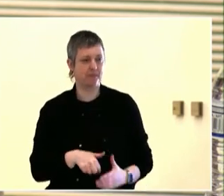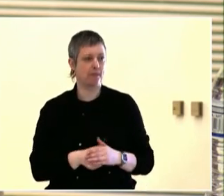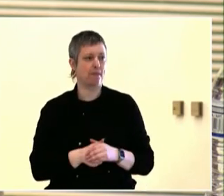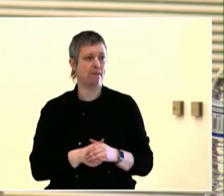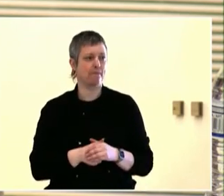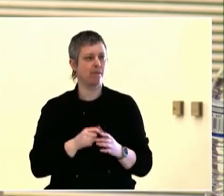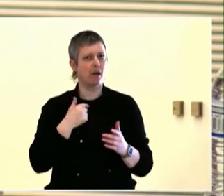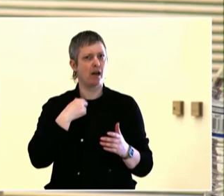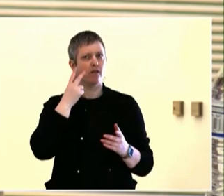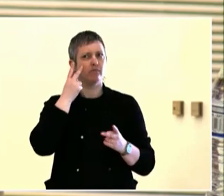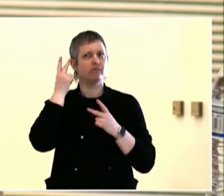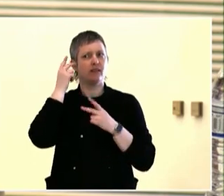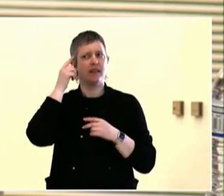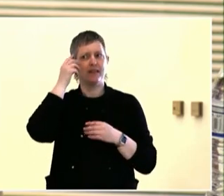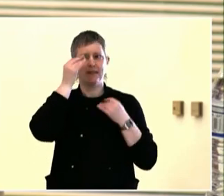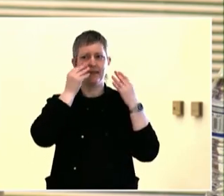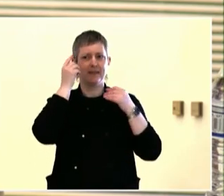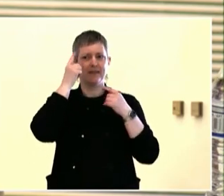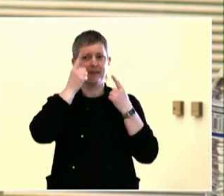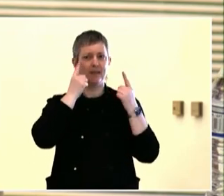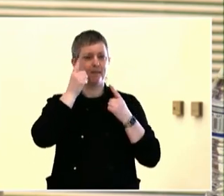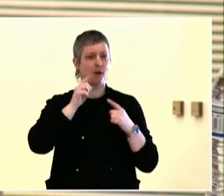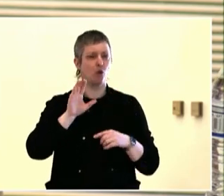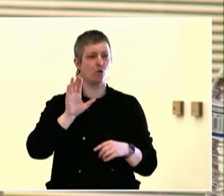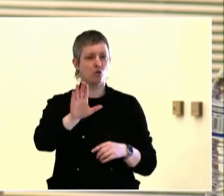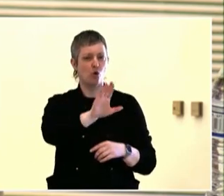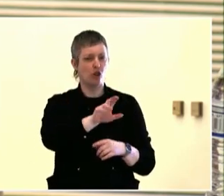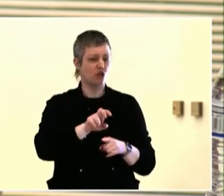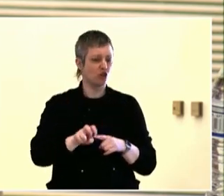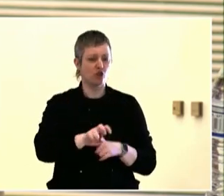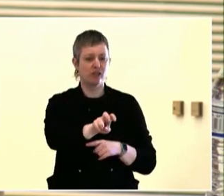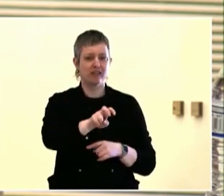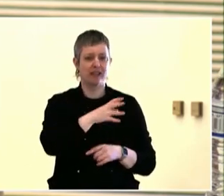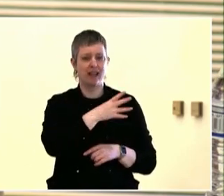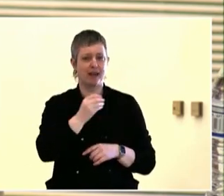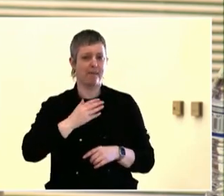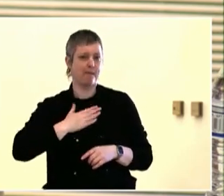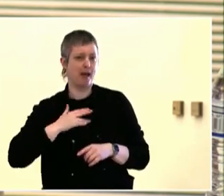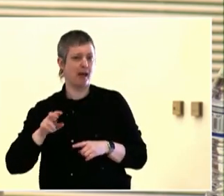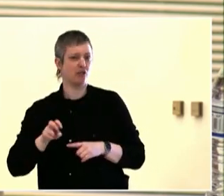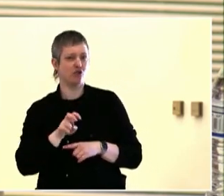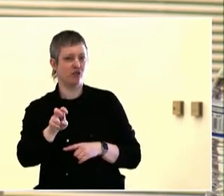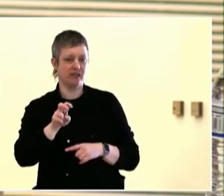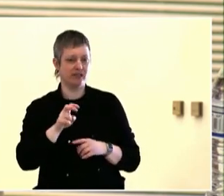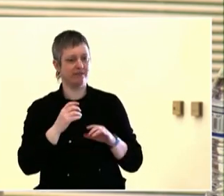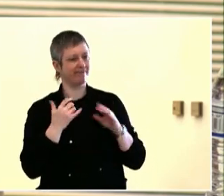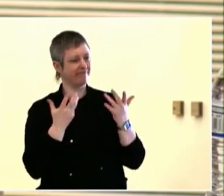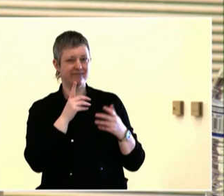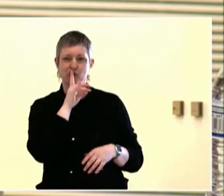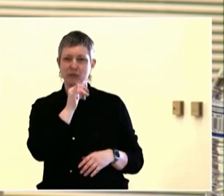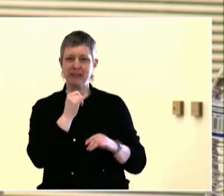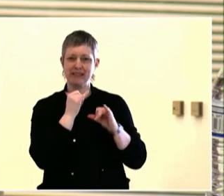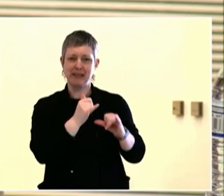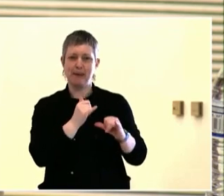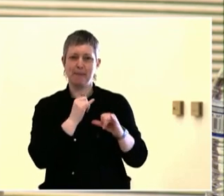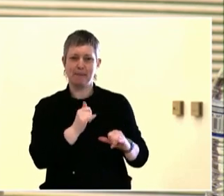bit of reflection, Julia, if you don't mind joining us here.